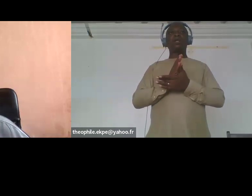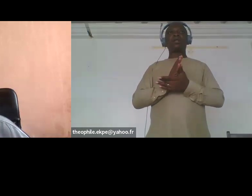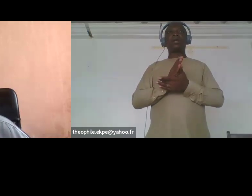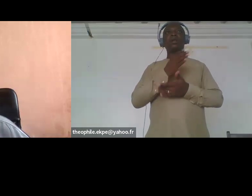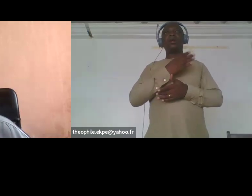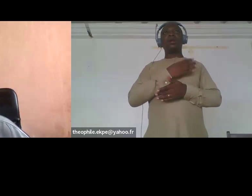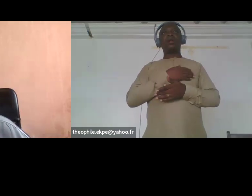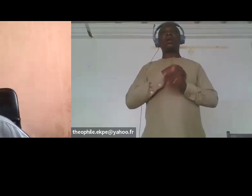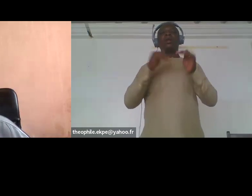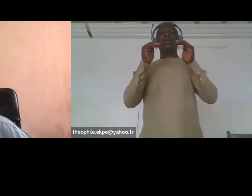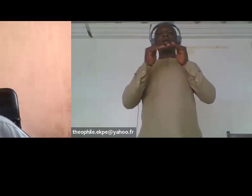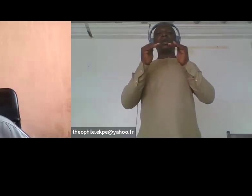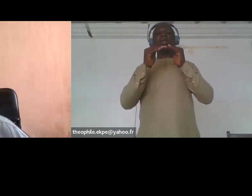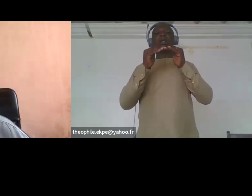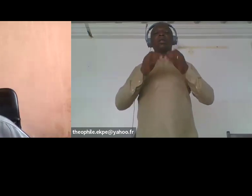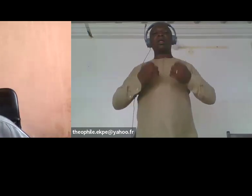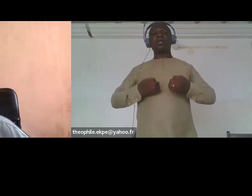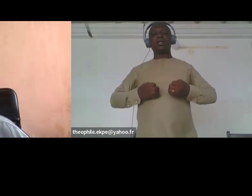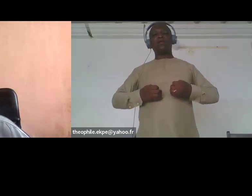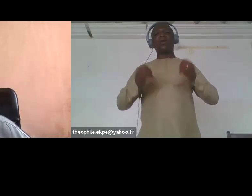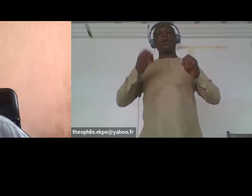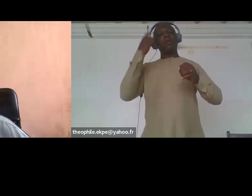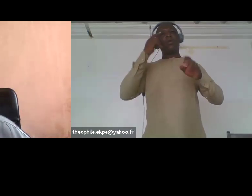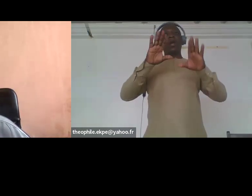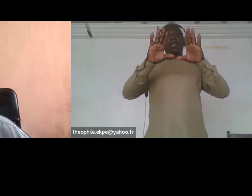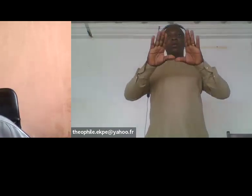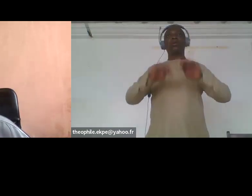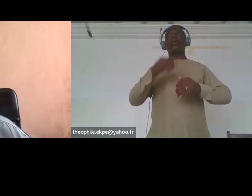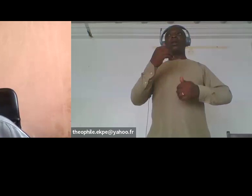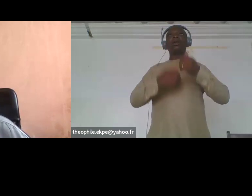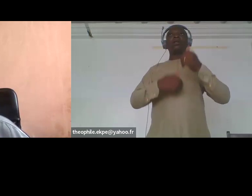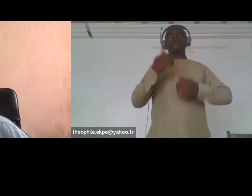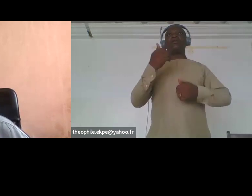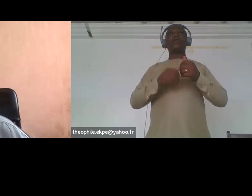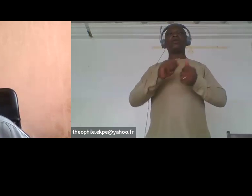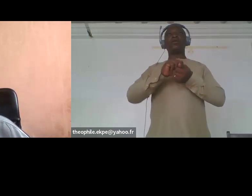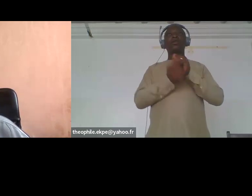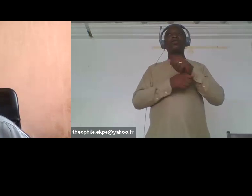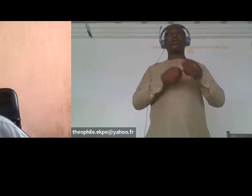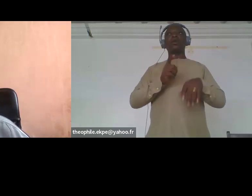change mitigation efforts i would like to agree with what cover mentioned as